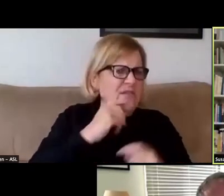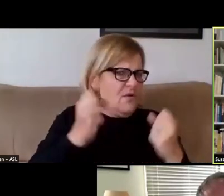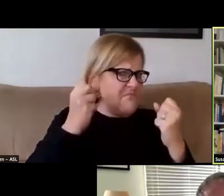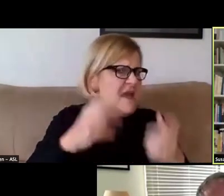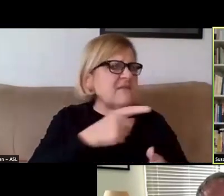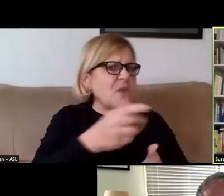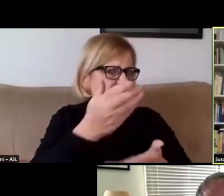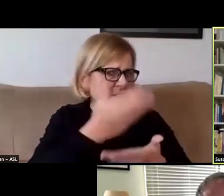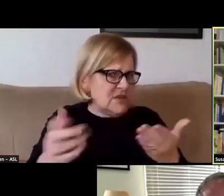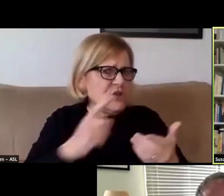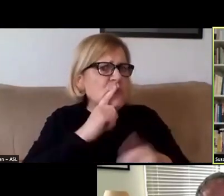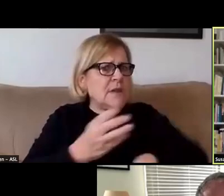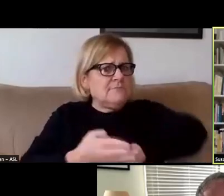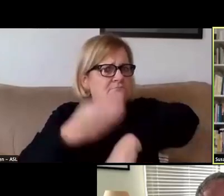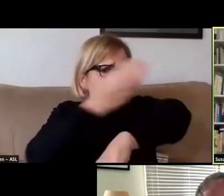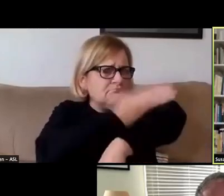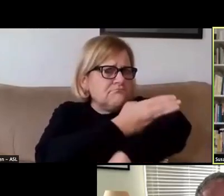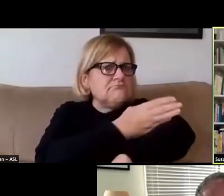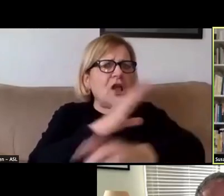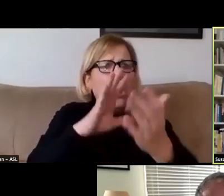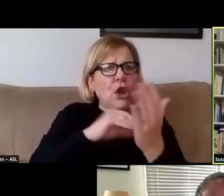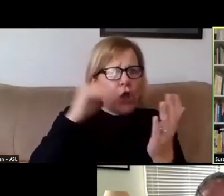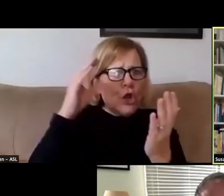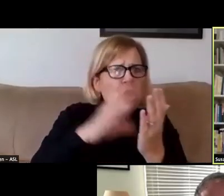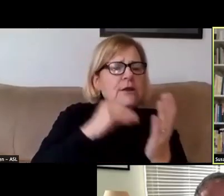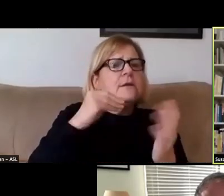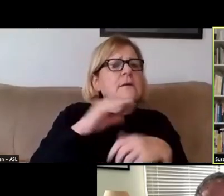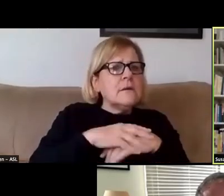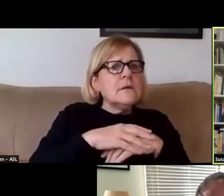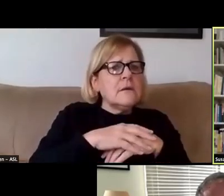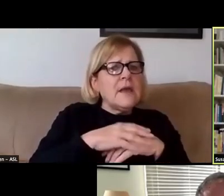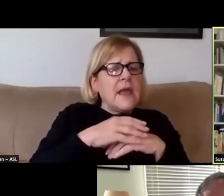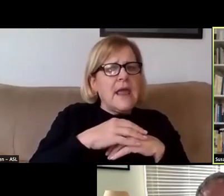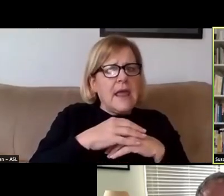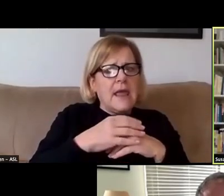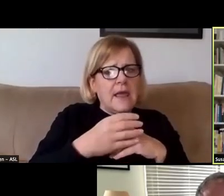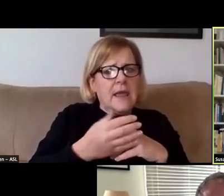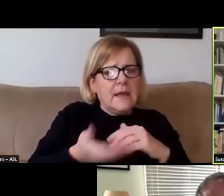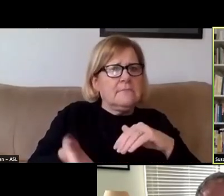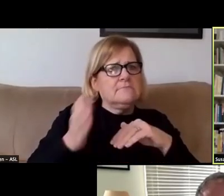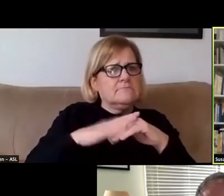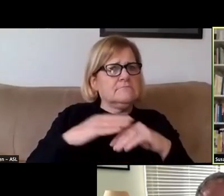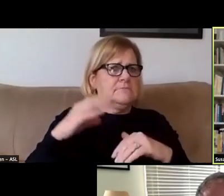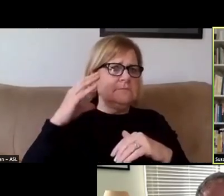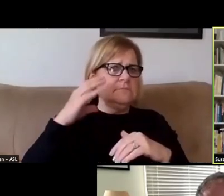that really enhance learning and that enrich the classroom environment.